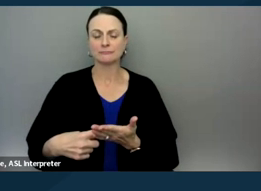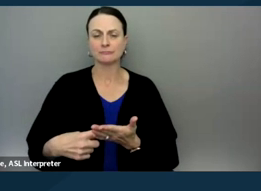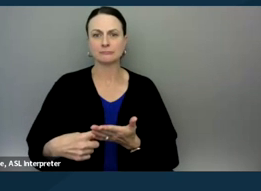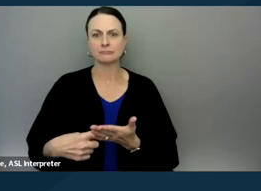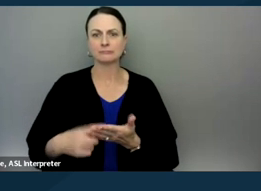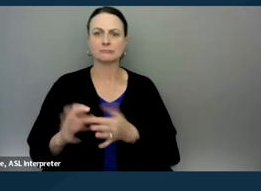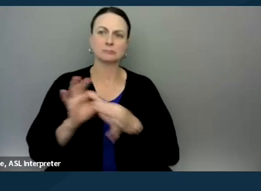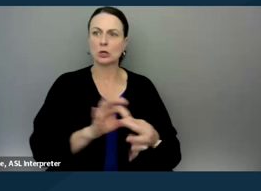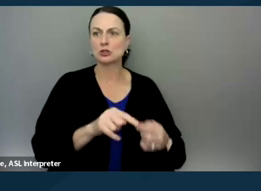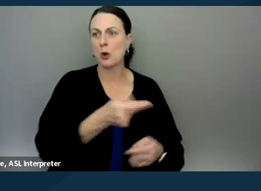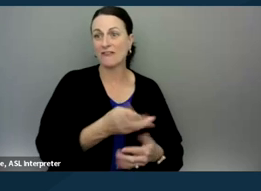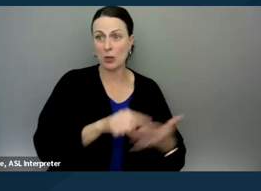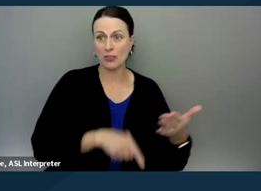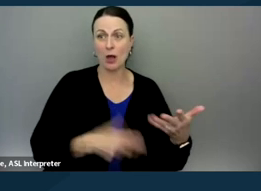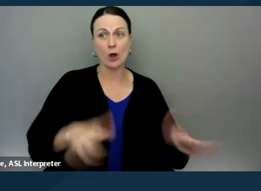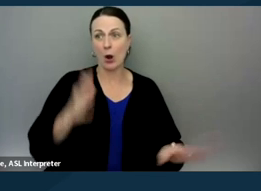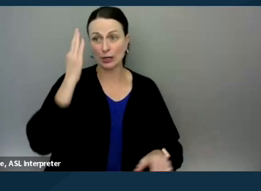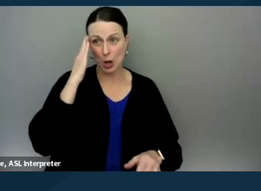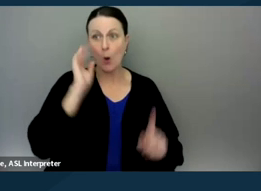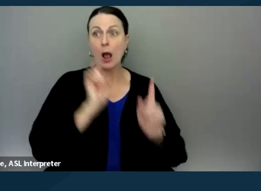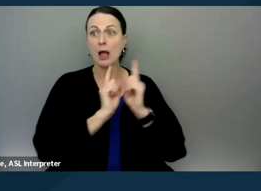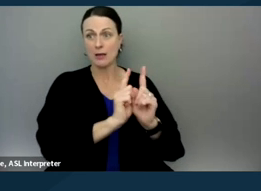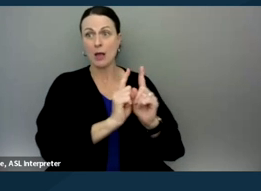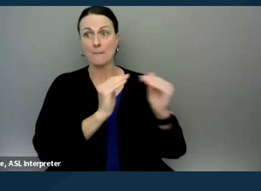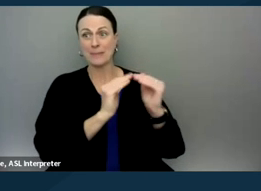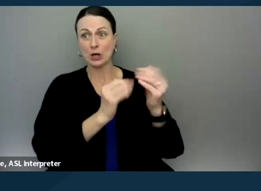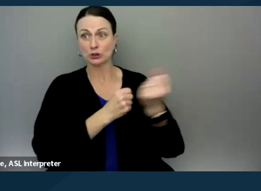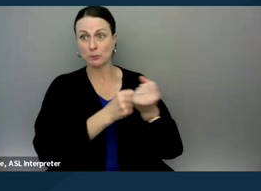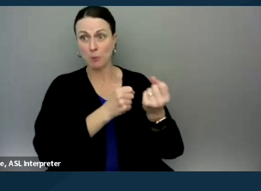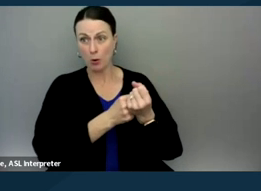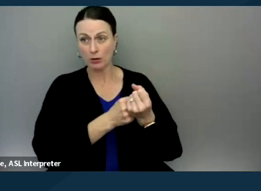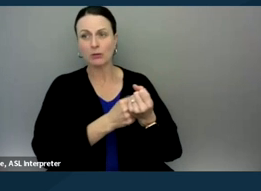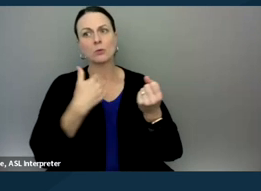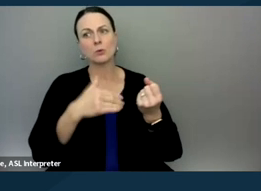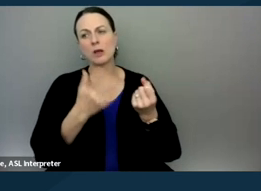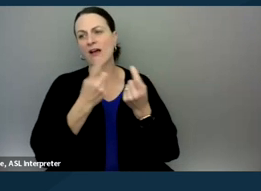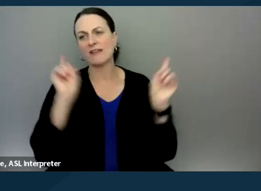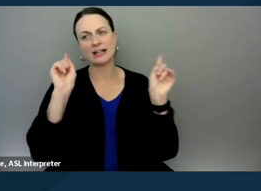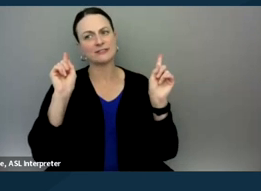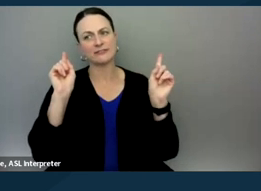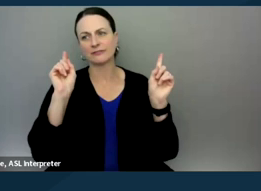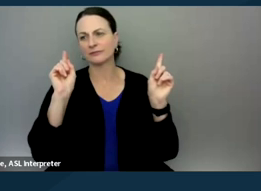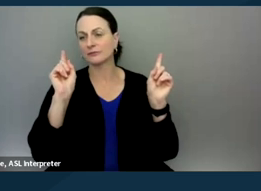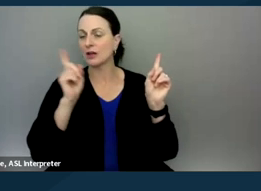First of all, we know that peer support and peer advocacy is incredibly effective. It's really effective with parents,